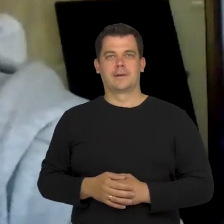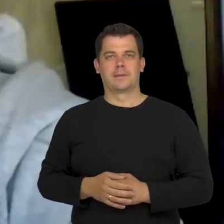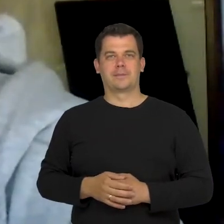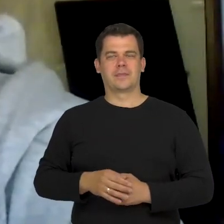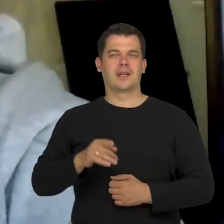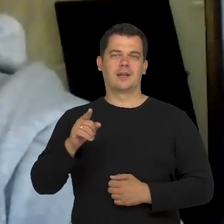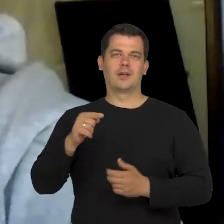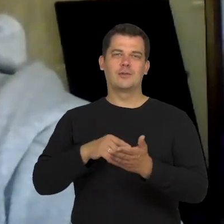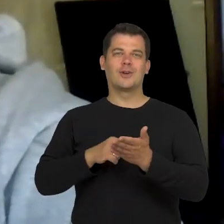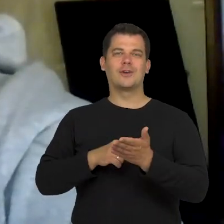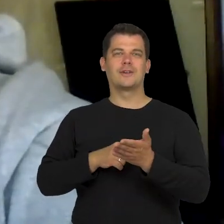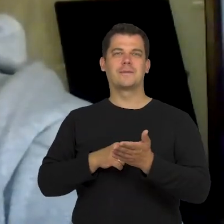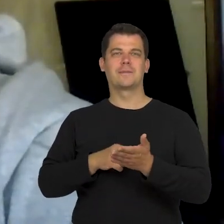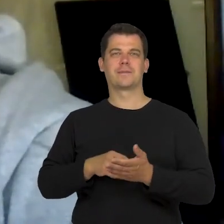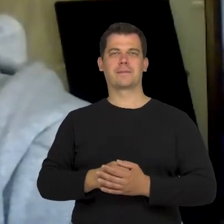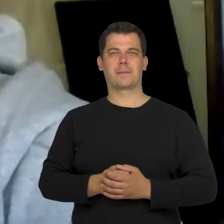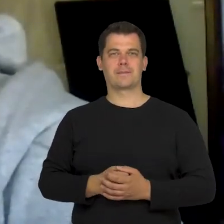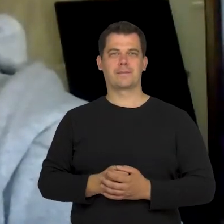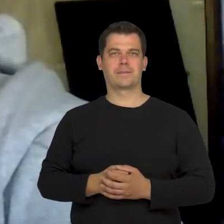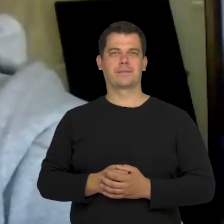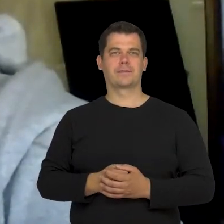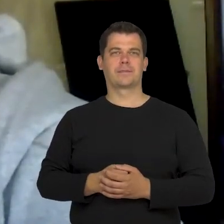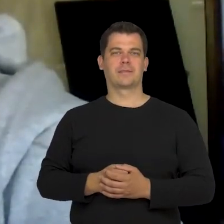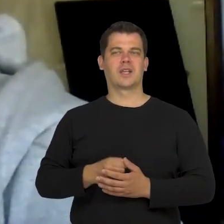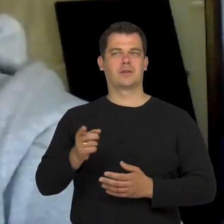So this is important.